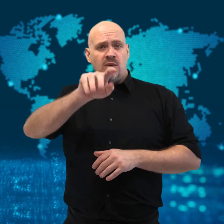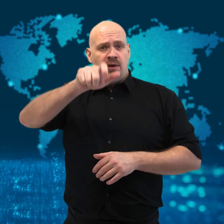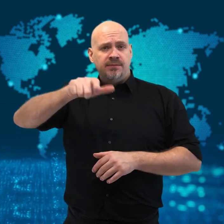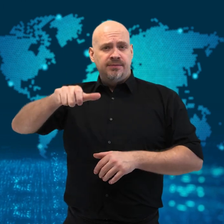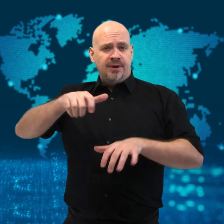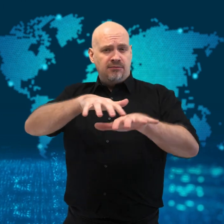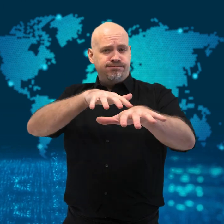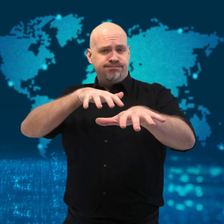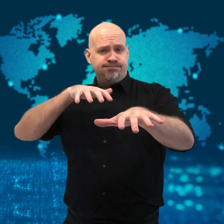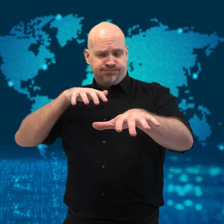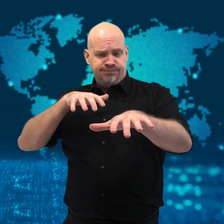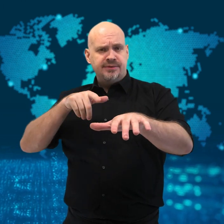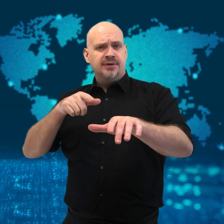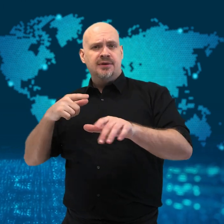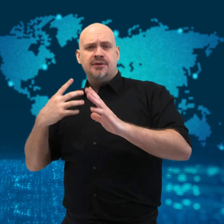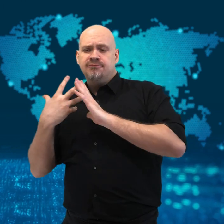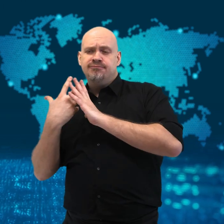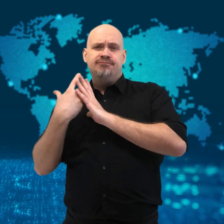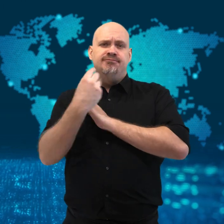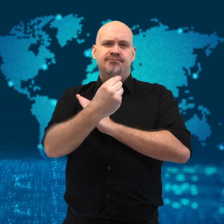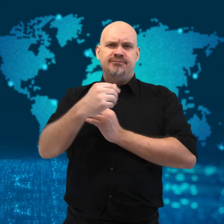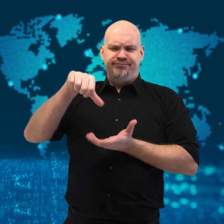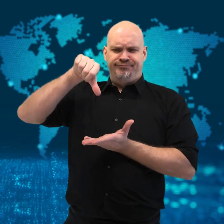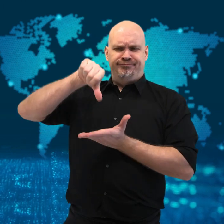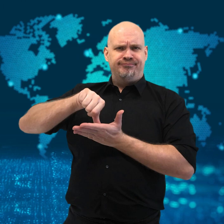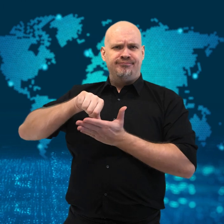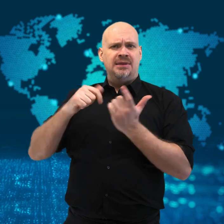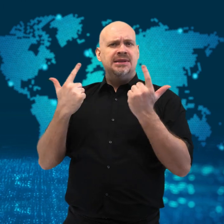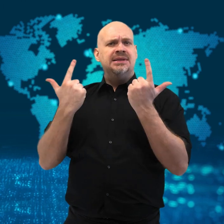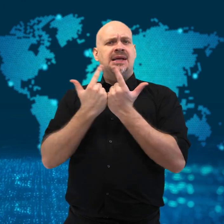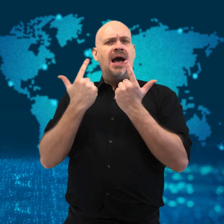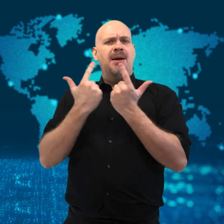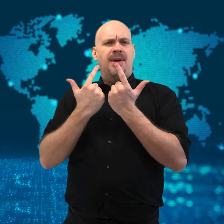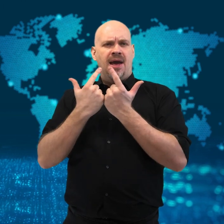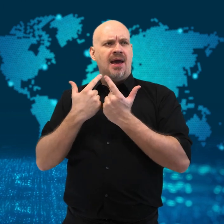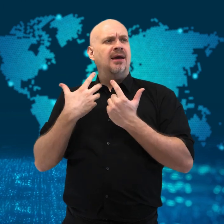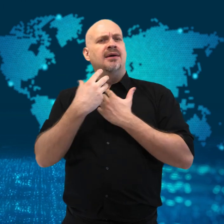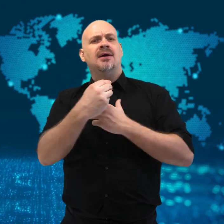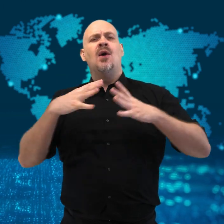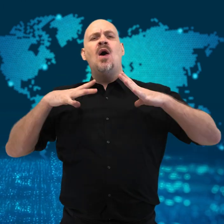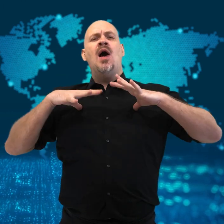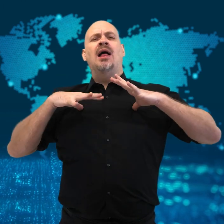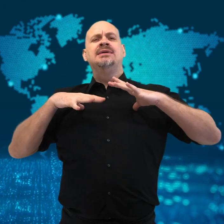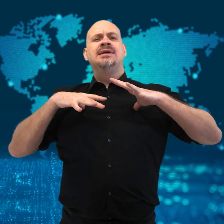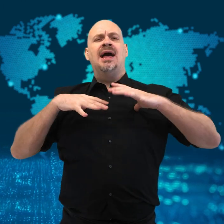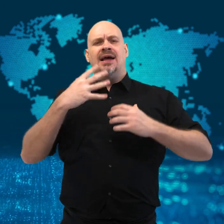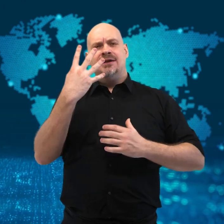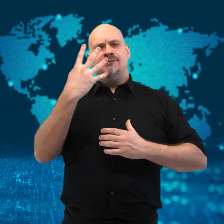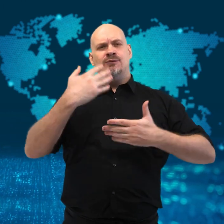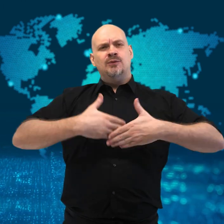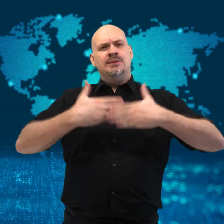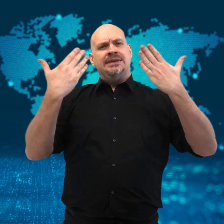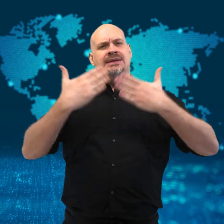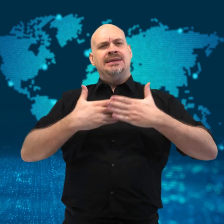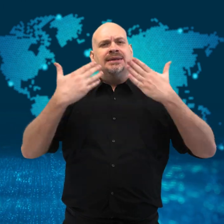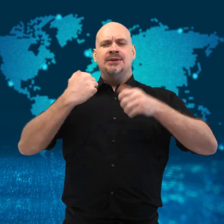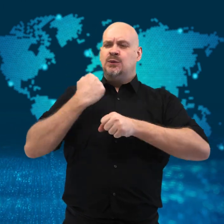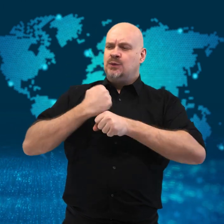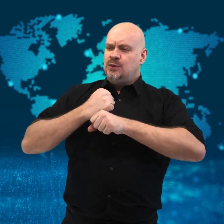Taiwan’s four-day holiday weekend crashed into a truck,